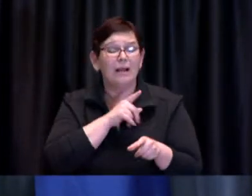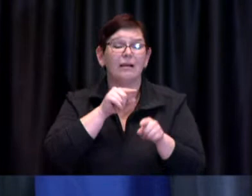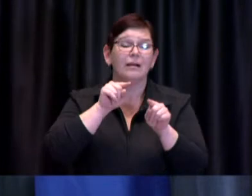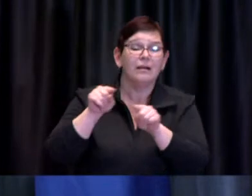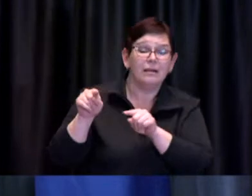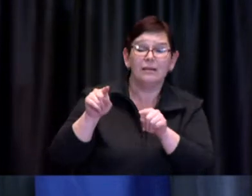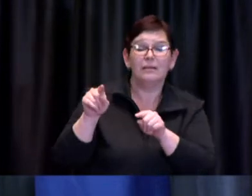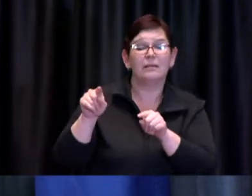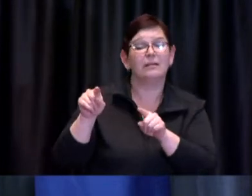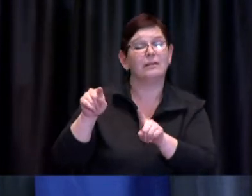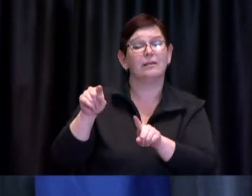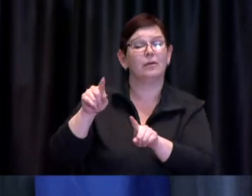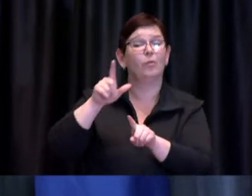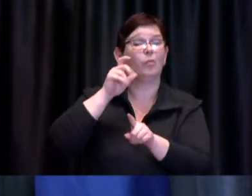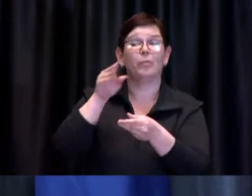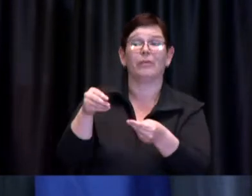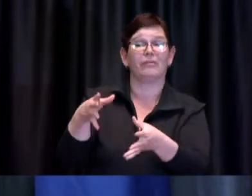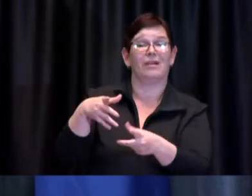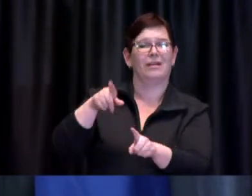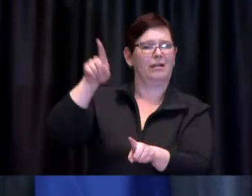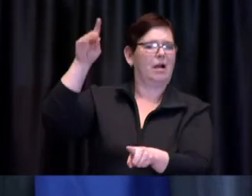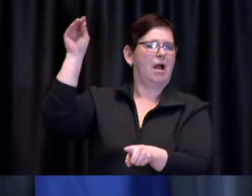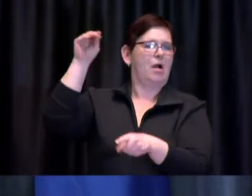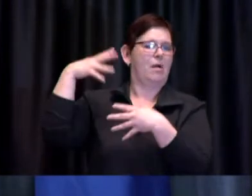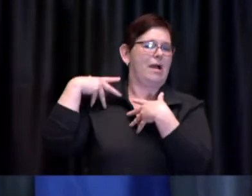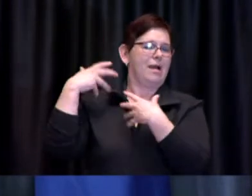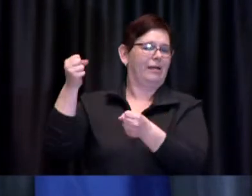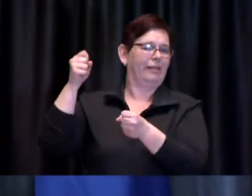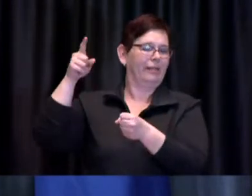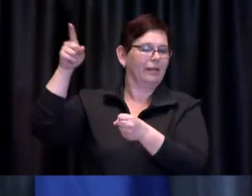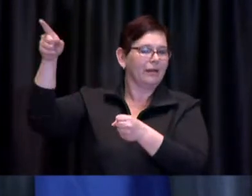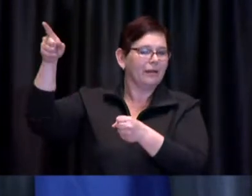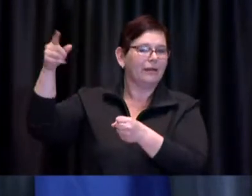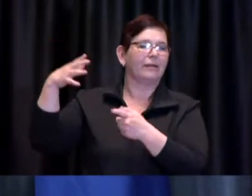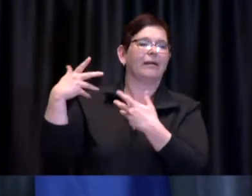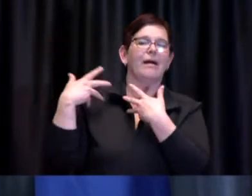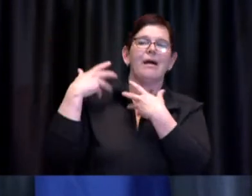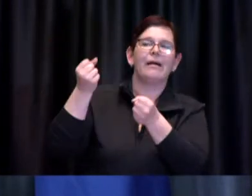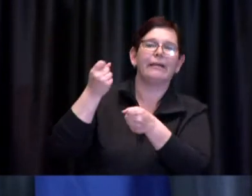partners and our hospital and healthcare partners and one of the things that we have undertaken